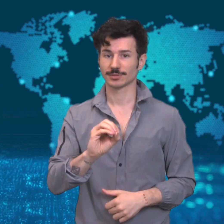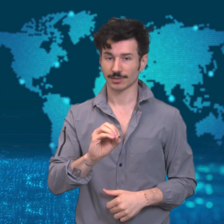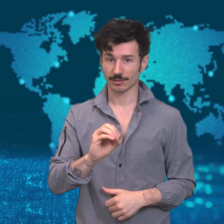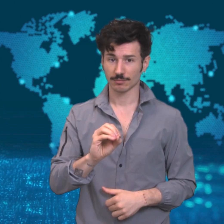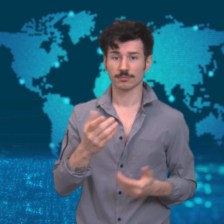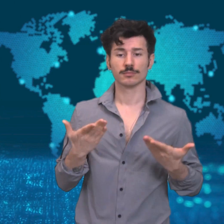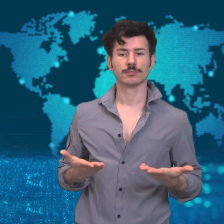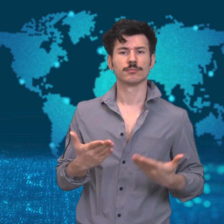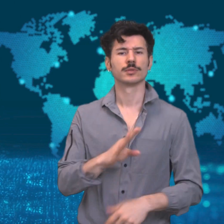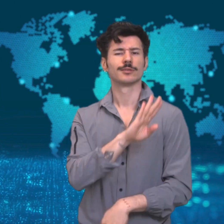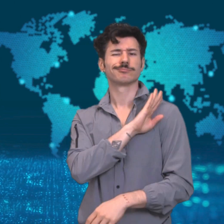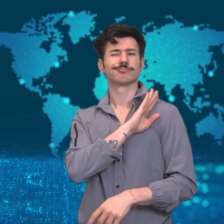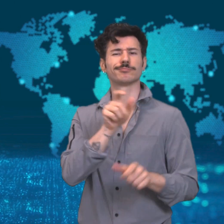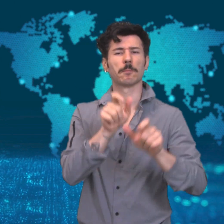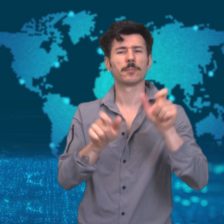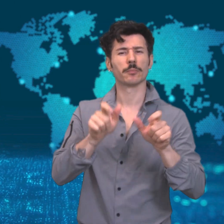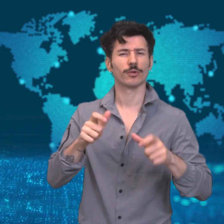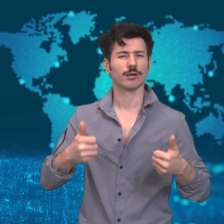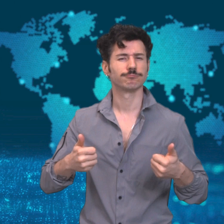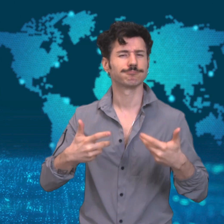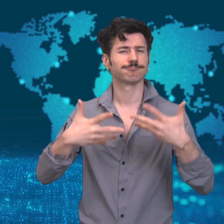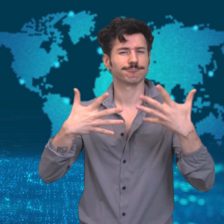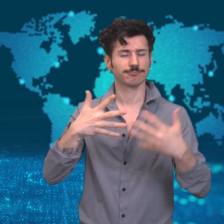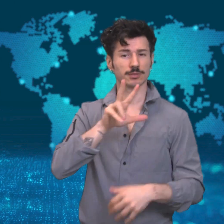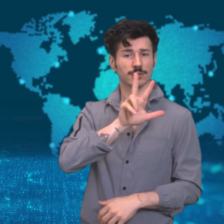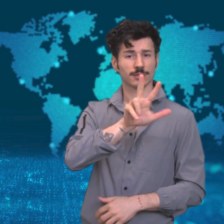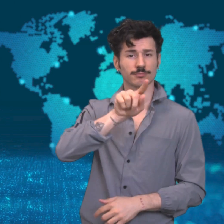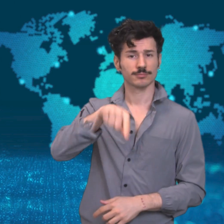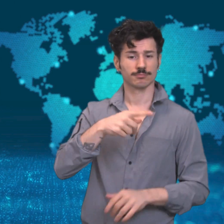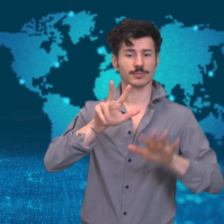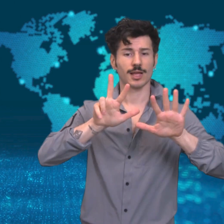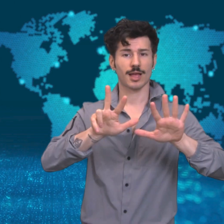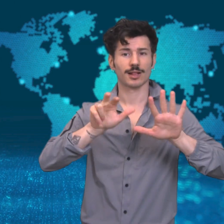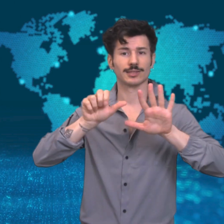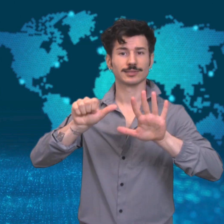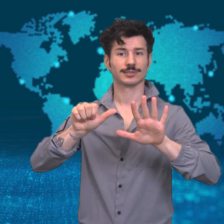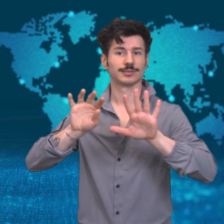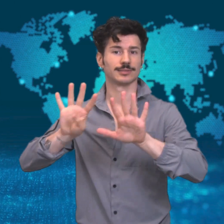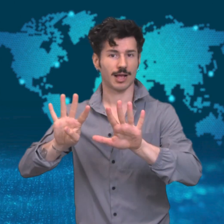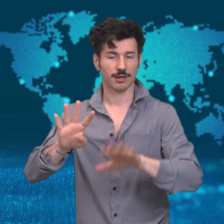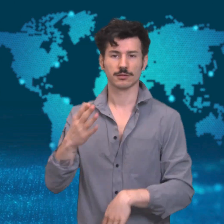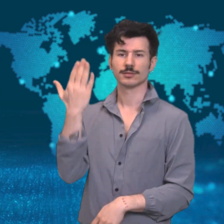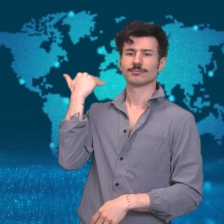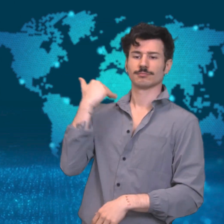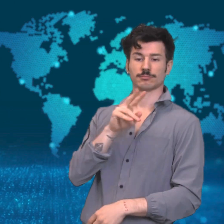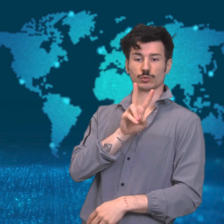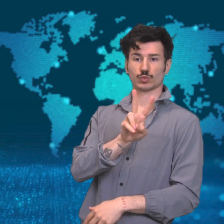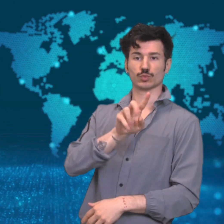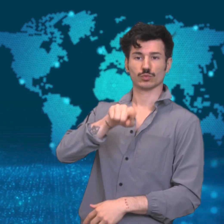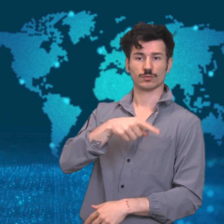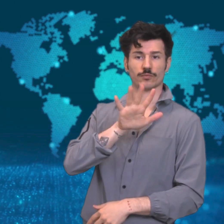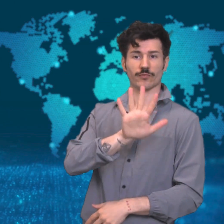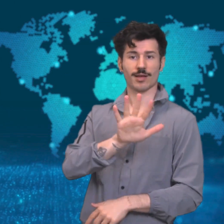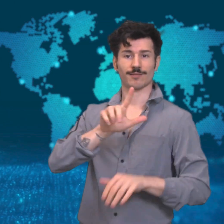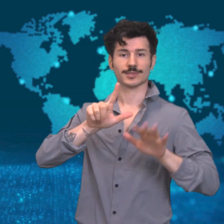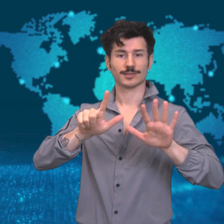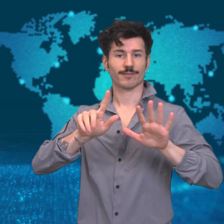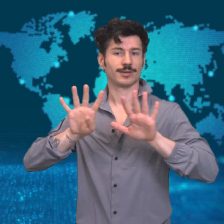The death toll currently stands at 3,869 which previously stood at 2,579 deaths.